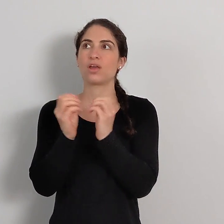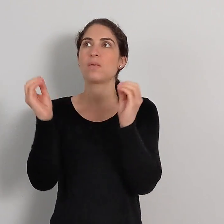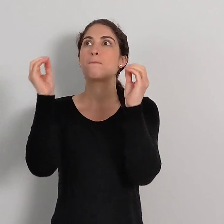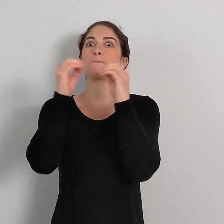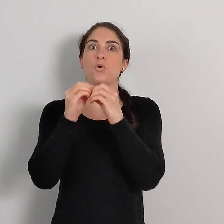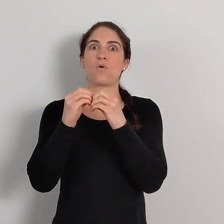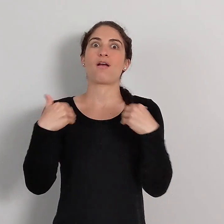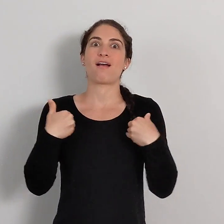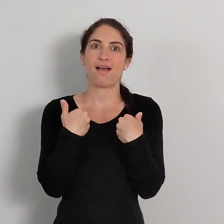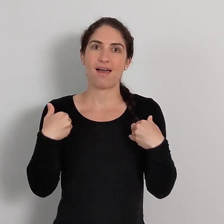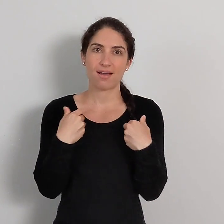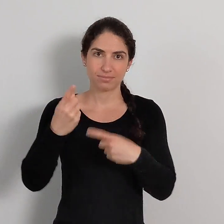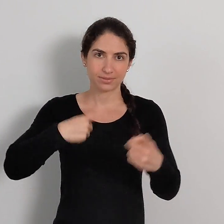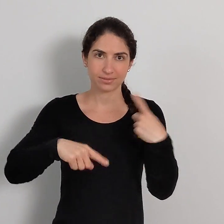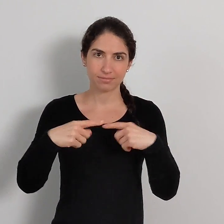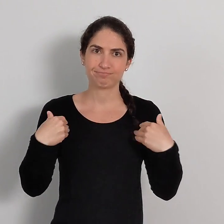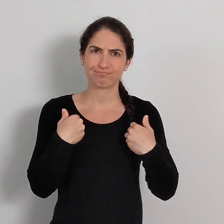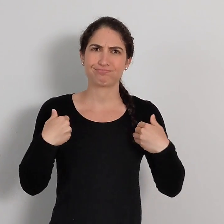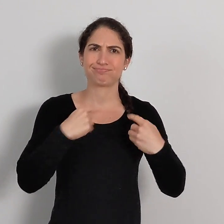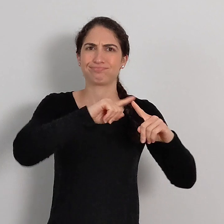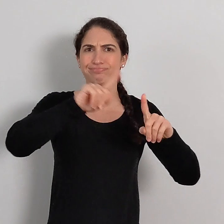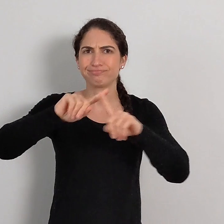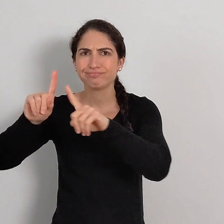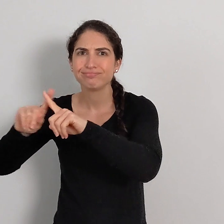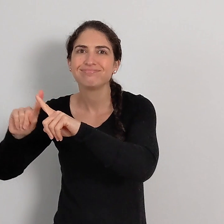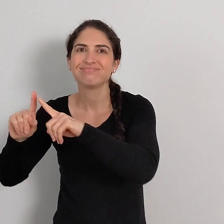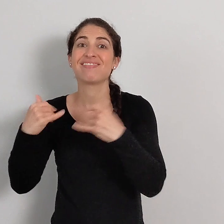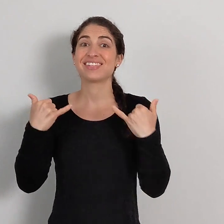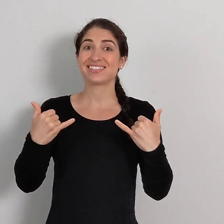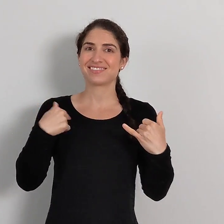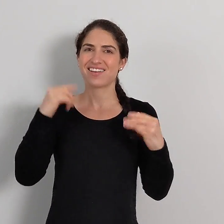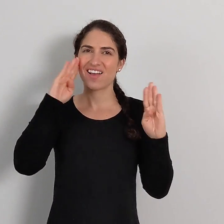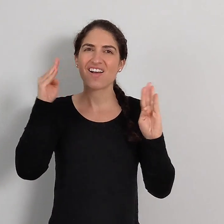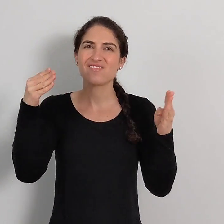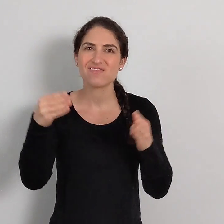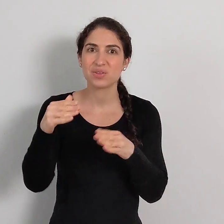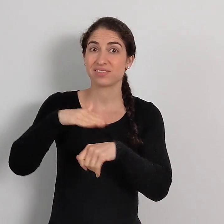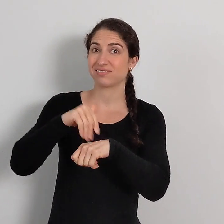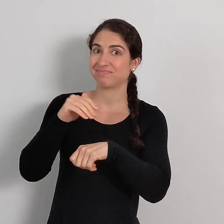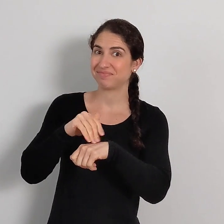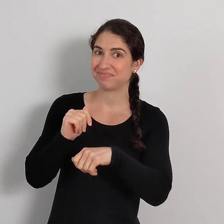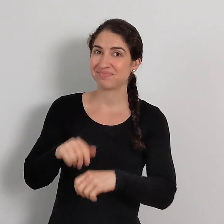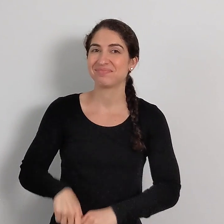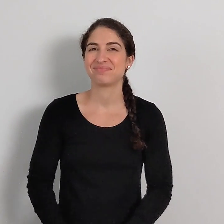with even more animal signs -- all kinds of animals. Today I'm focusing on pets.